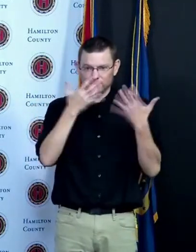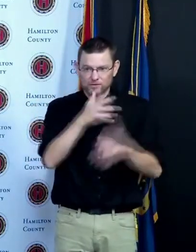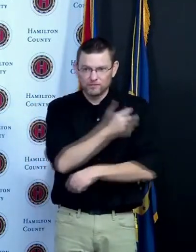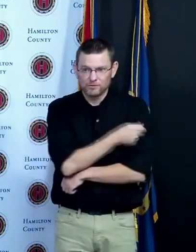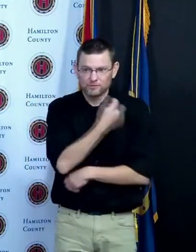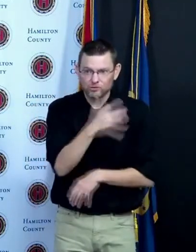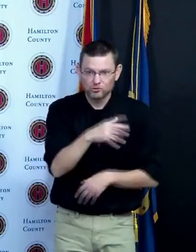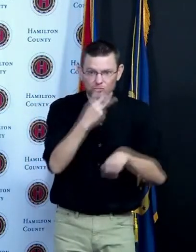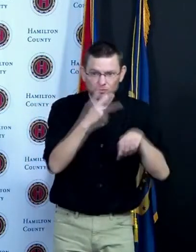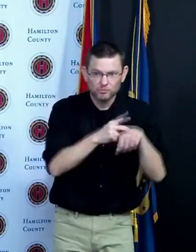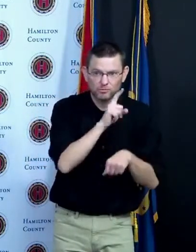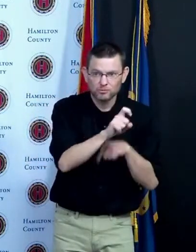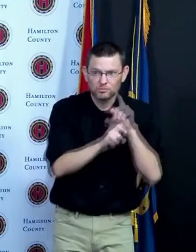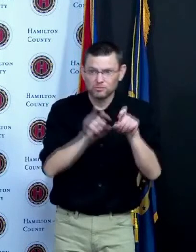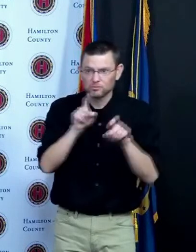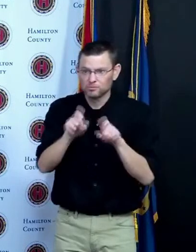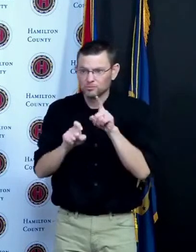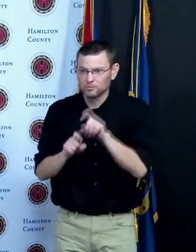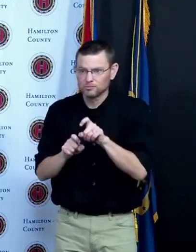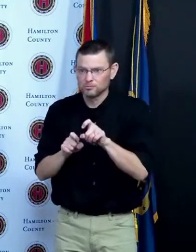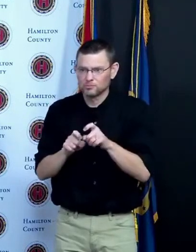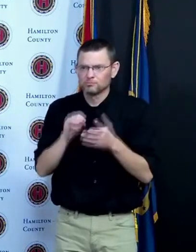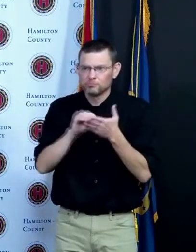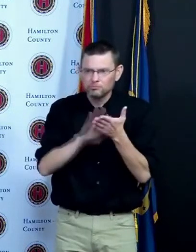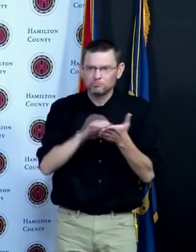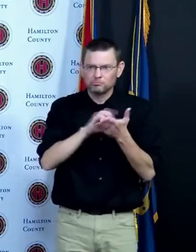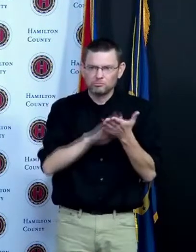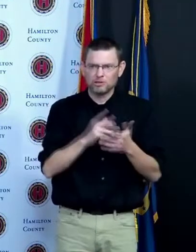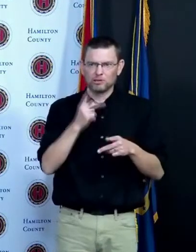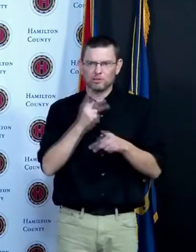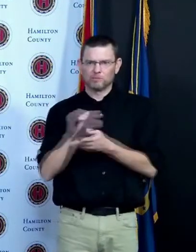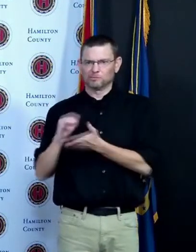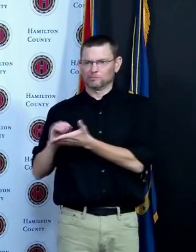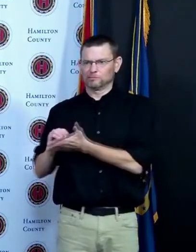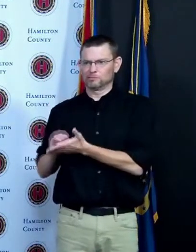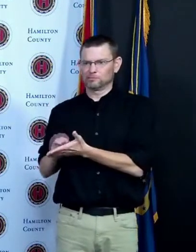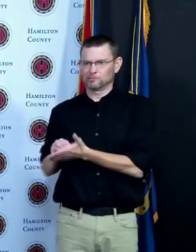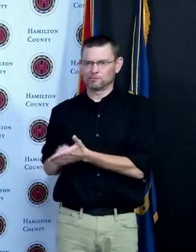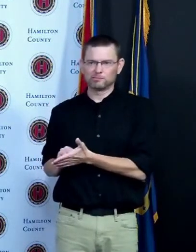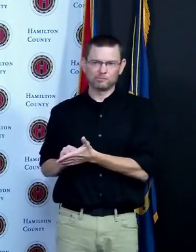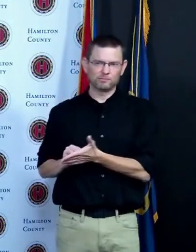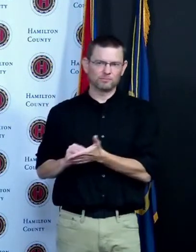systems with coven and pretty much none of them have had the full vaccine regimen